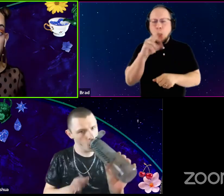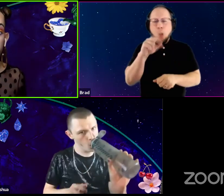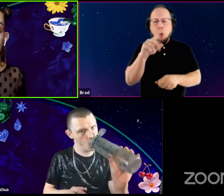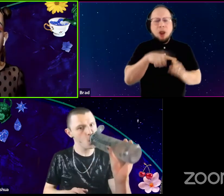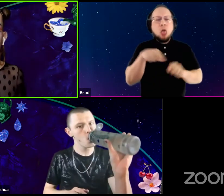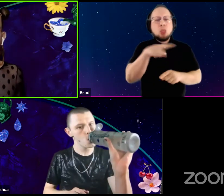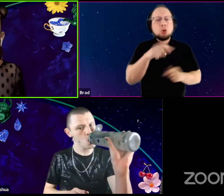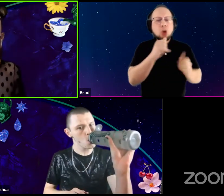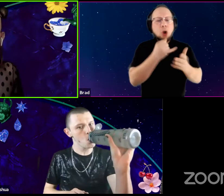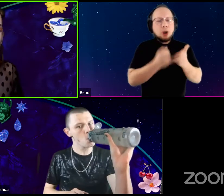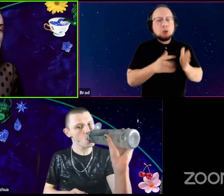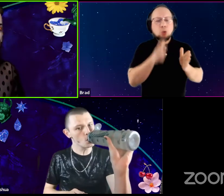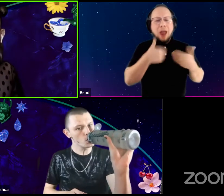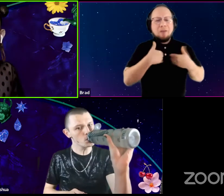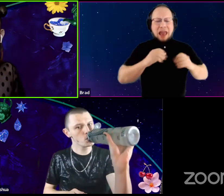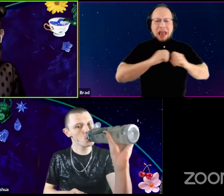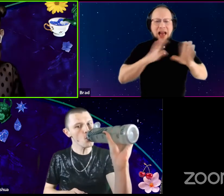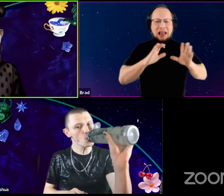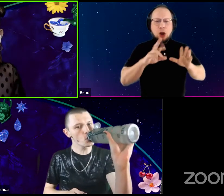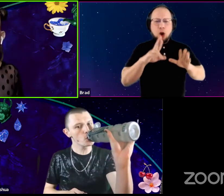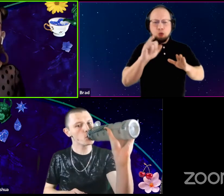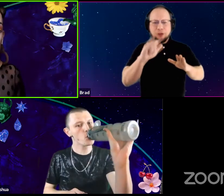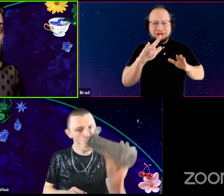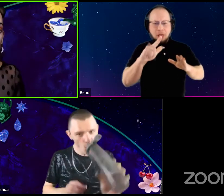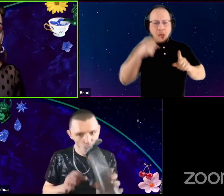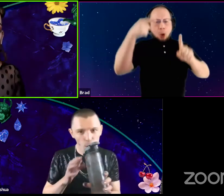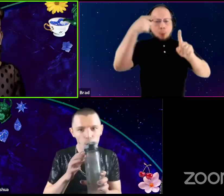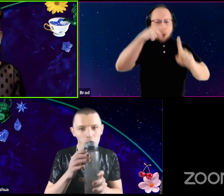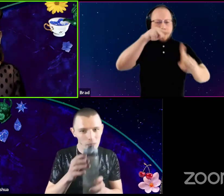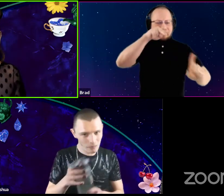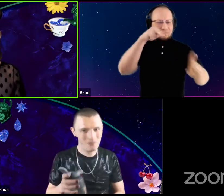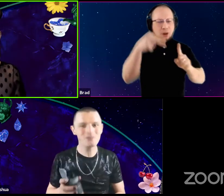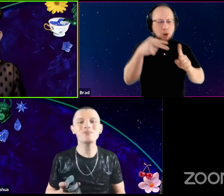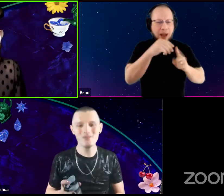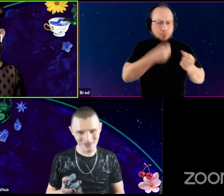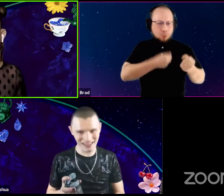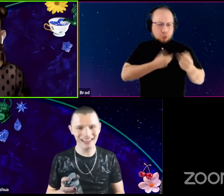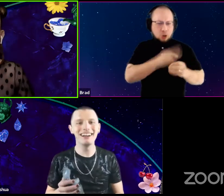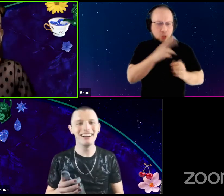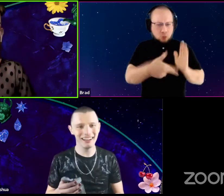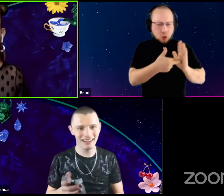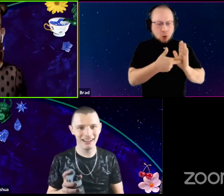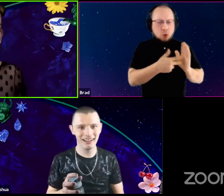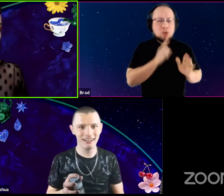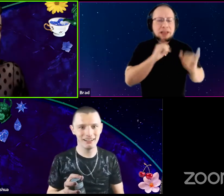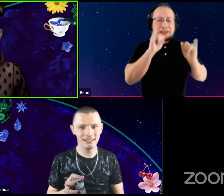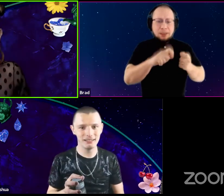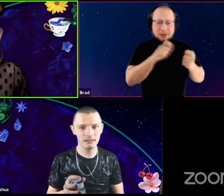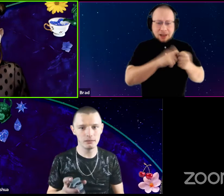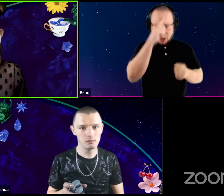crystal cut point of view, um. and it doesn't need to be the same exact thing for every single production.